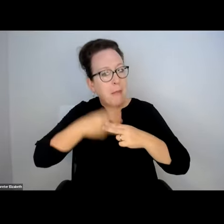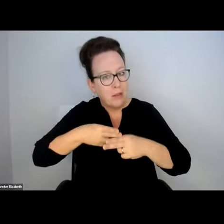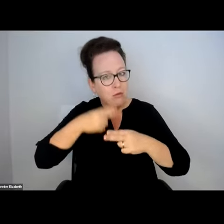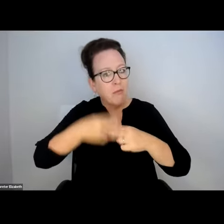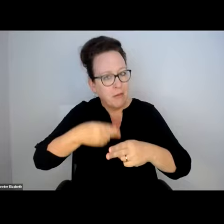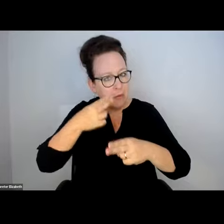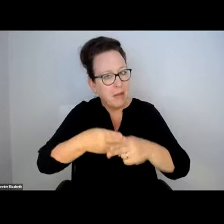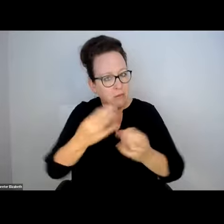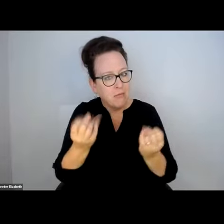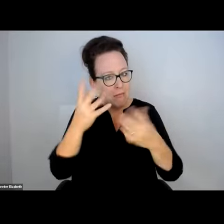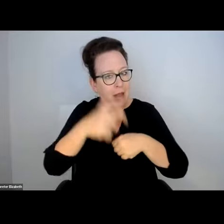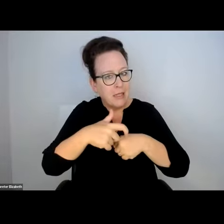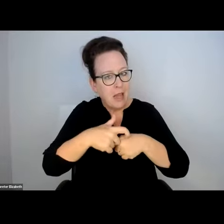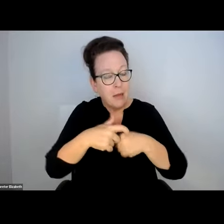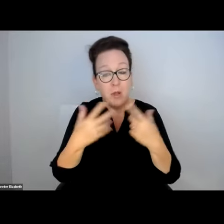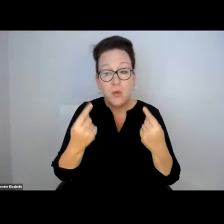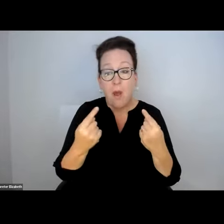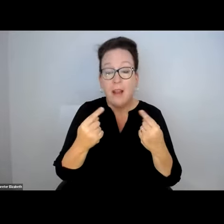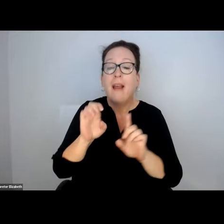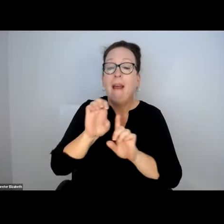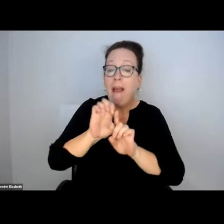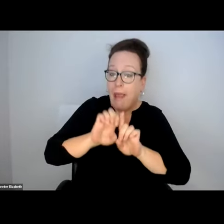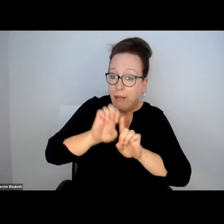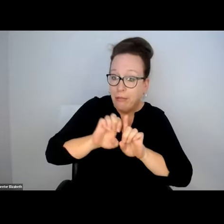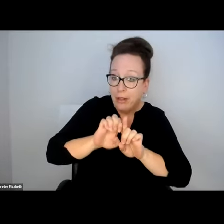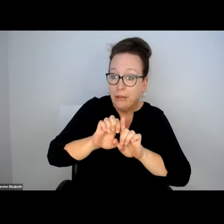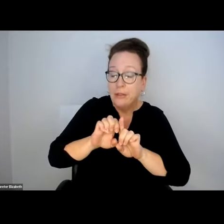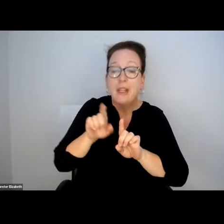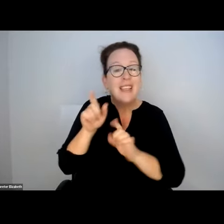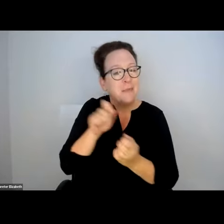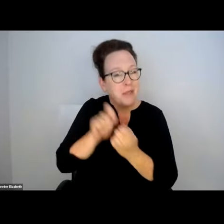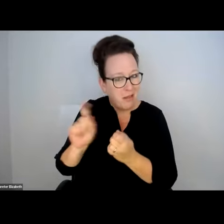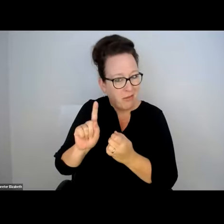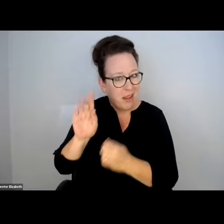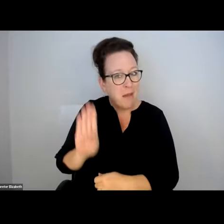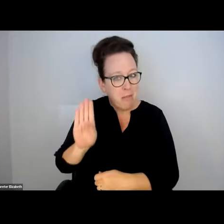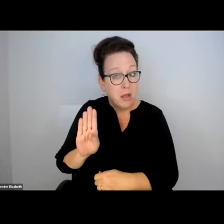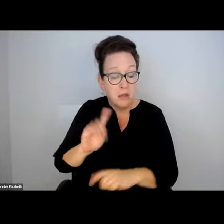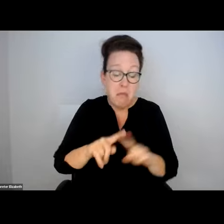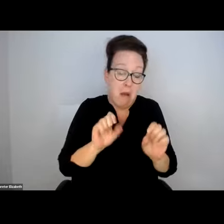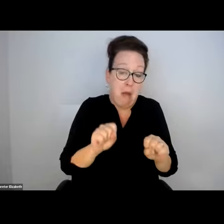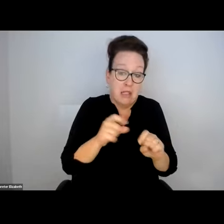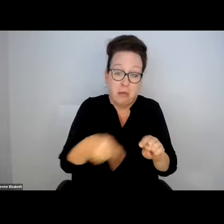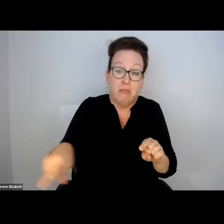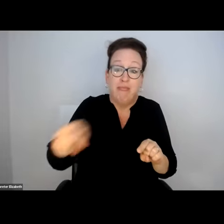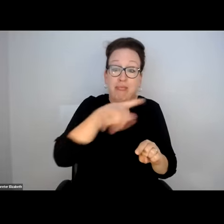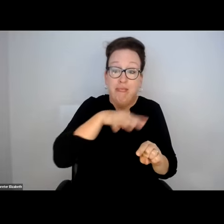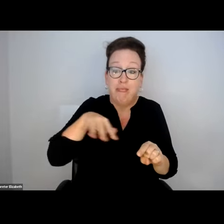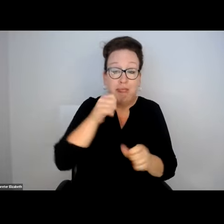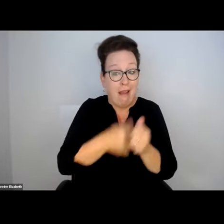AND ONE CONCERN THAT WAS RAISED AND IT HAS BEEN RAISED A LOT, THE MATTER OF ELEVATORS IN BOSTON SPECIFICALLY.